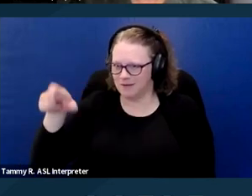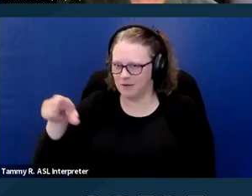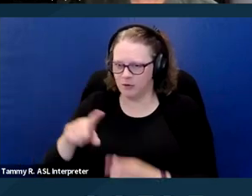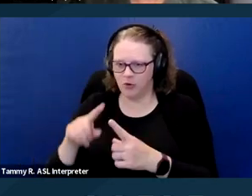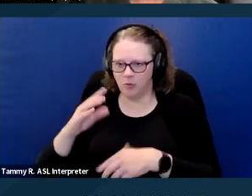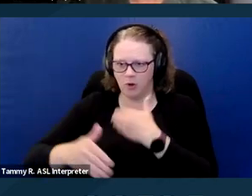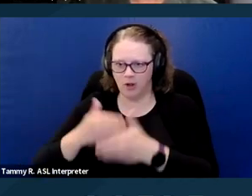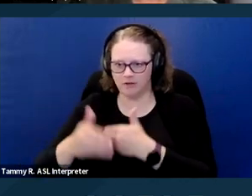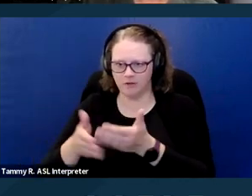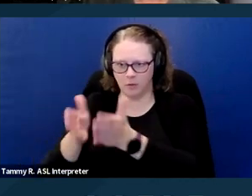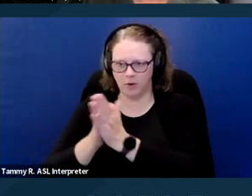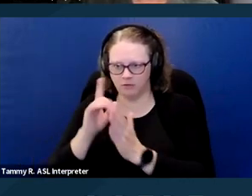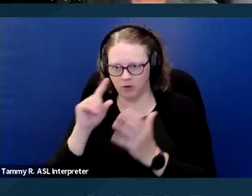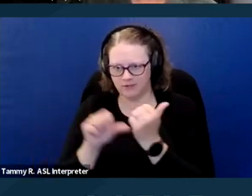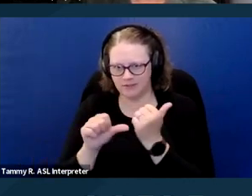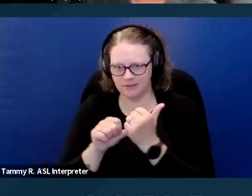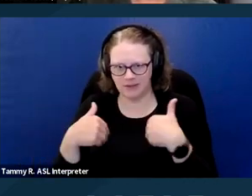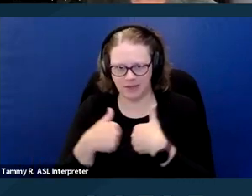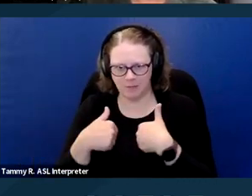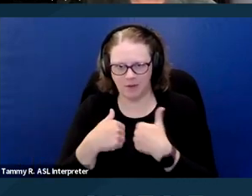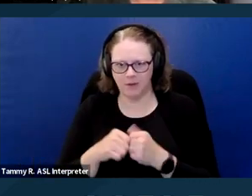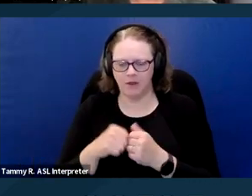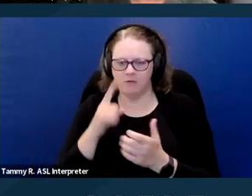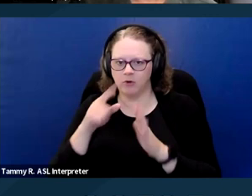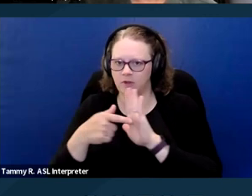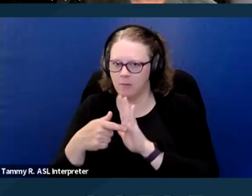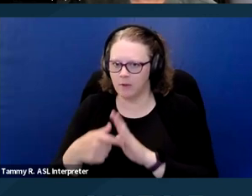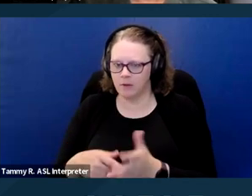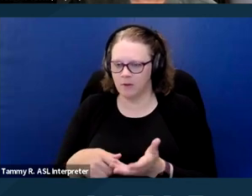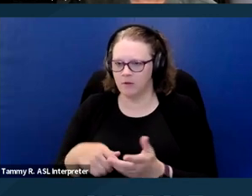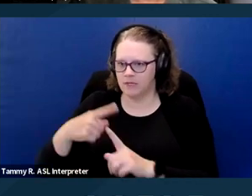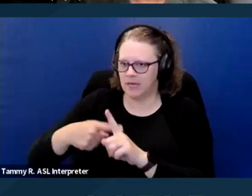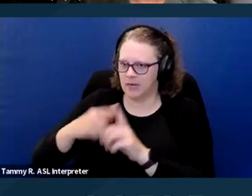for an assistance animal. The things like the tenant's specific diagnosis